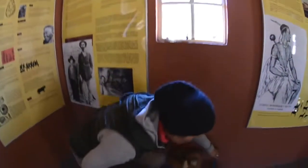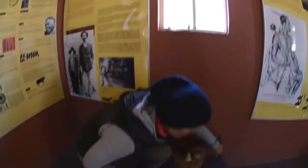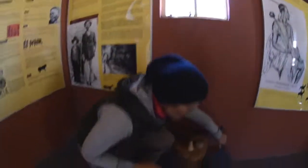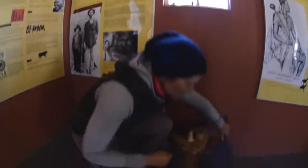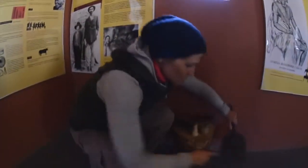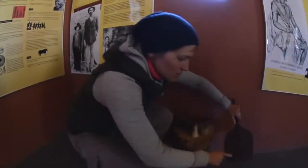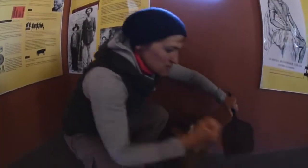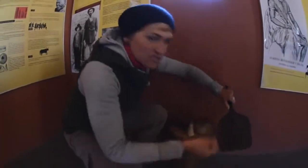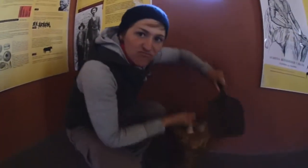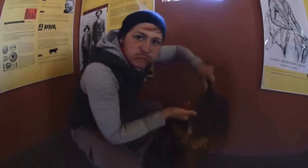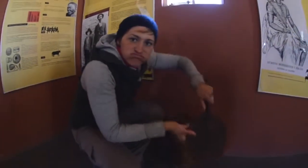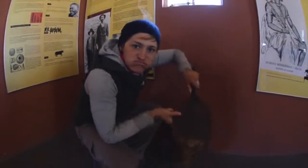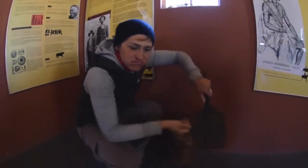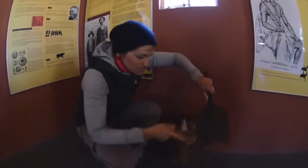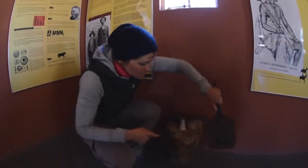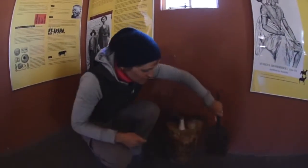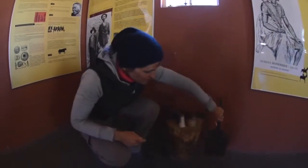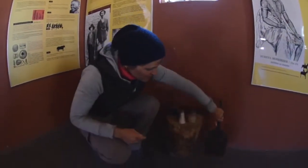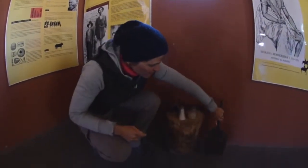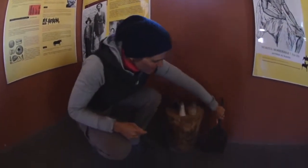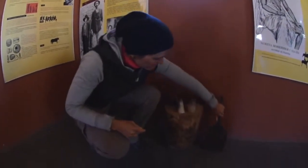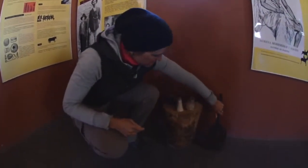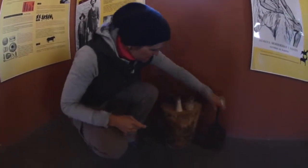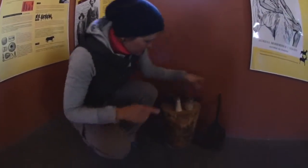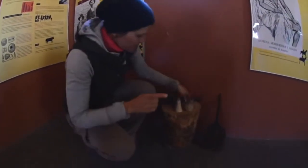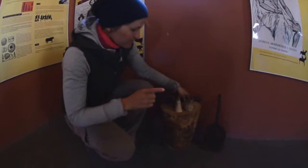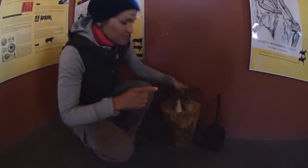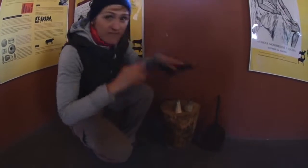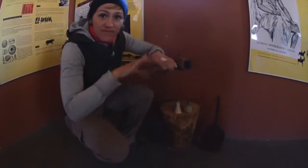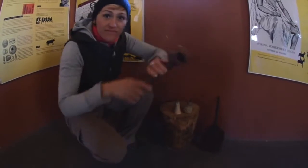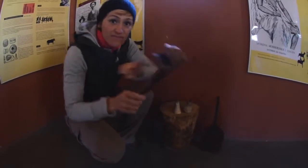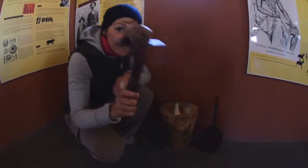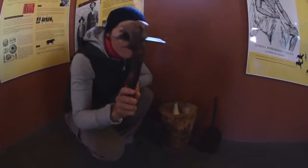The hatchet blade is made out of rock, making it effective.